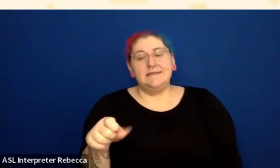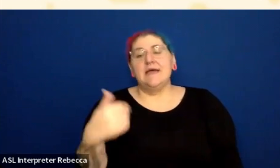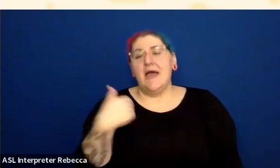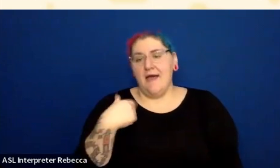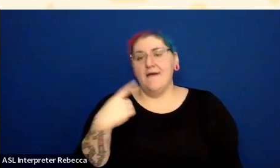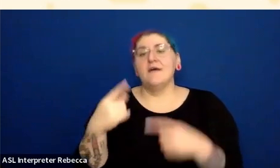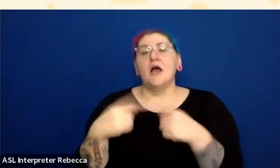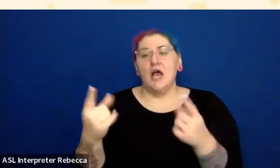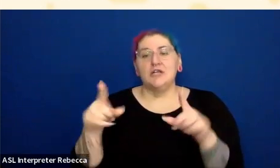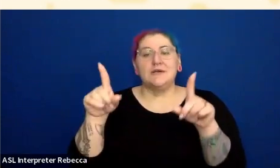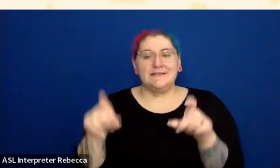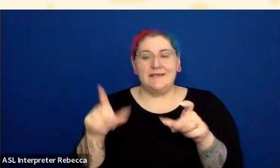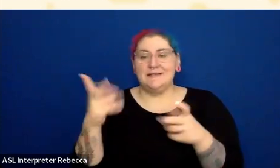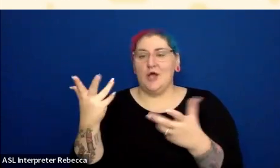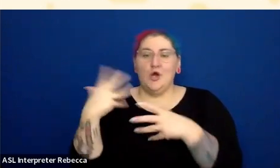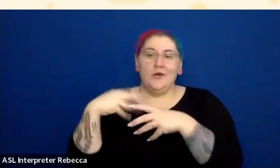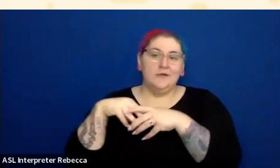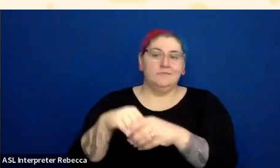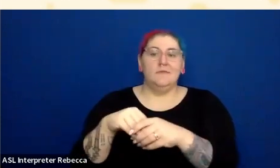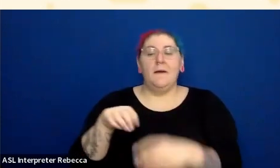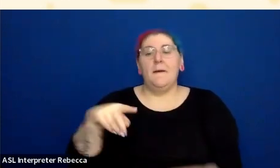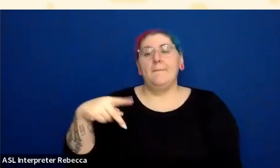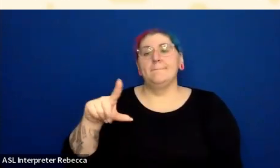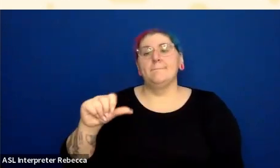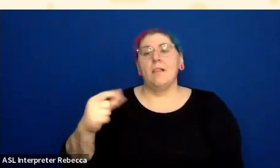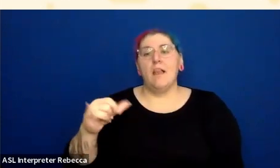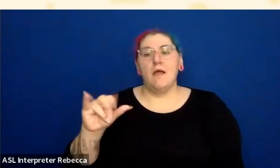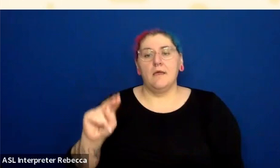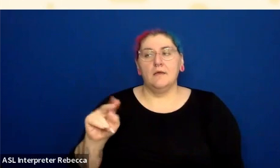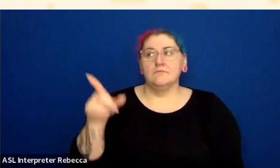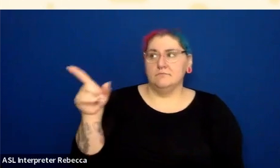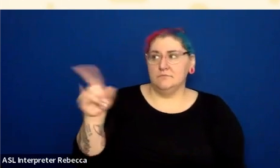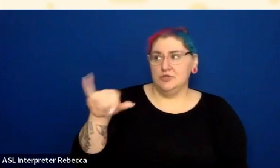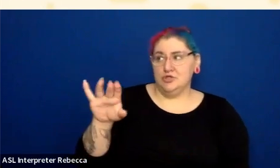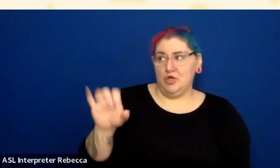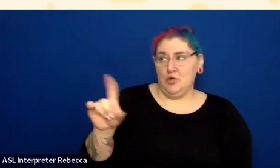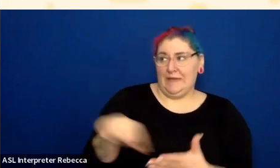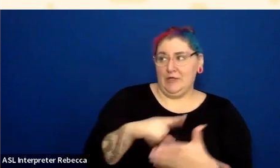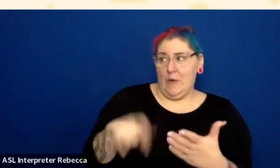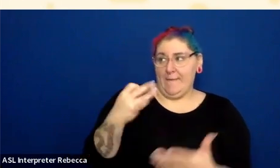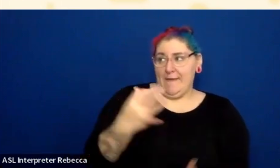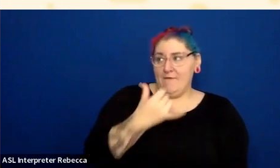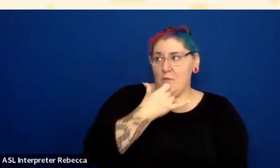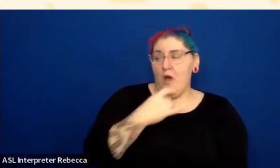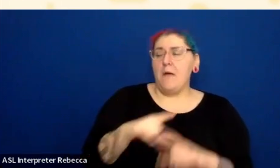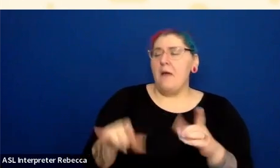built into that plugin. And Joe, you can correct me on that if I am wrong, but it is a useful WordPress resource, absolutely.